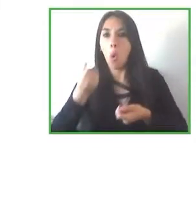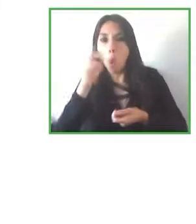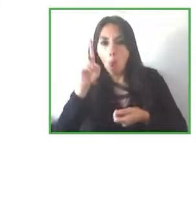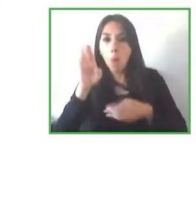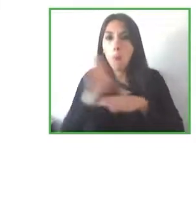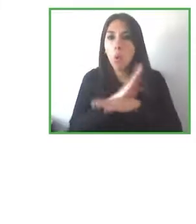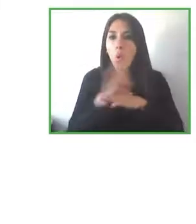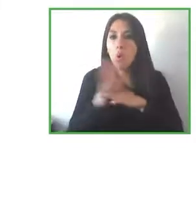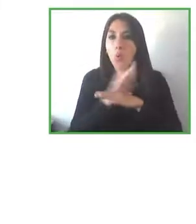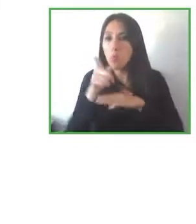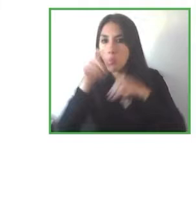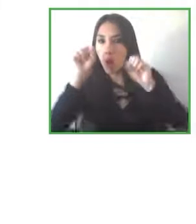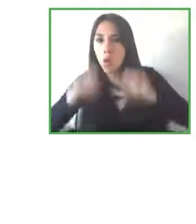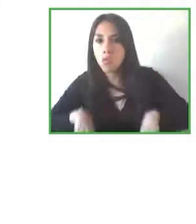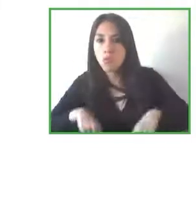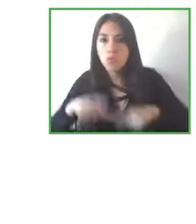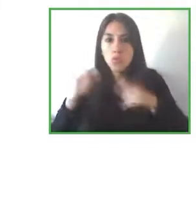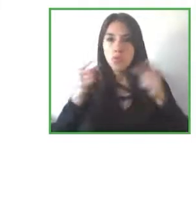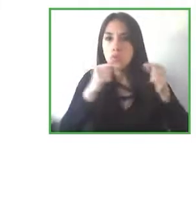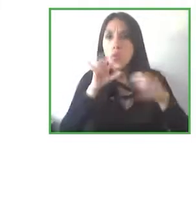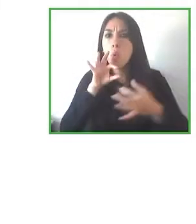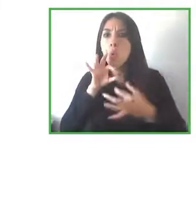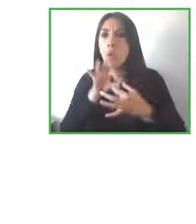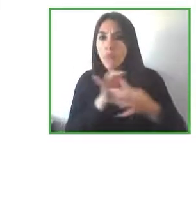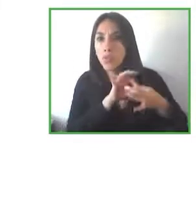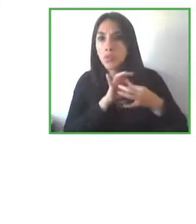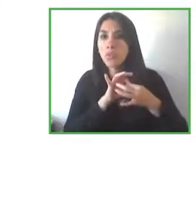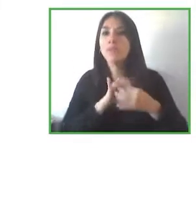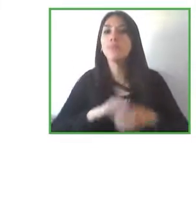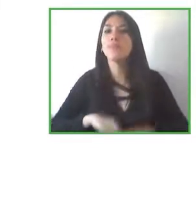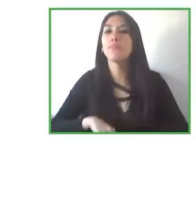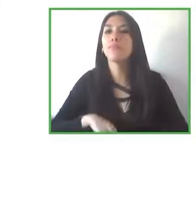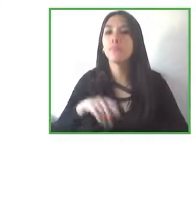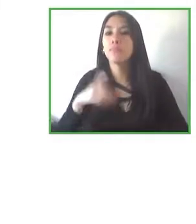I think it really depends on the sector of the business and